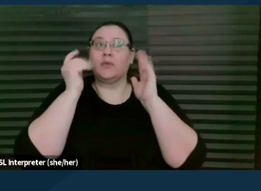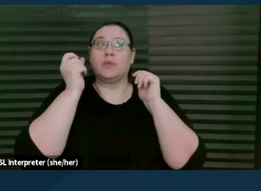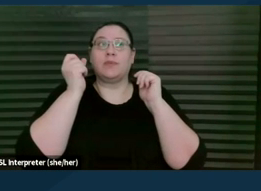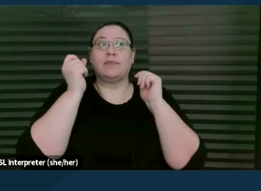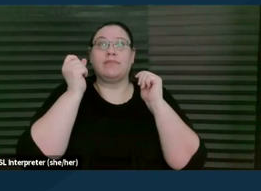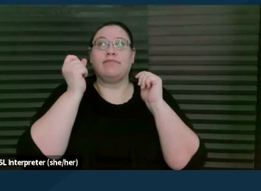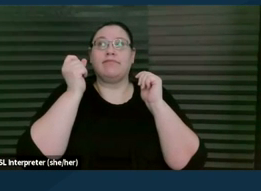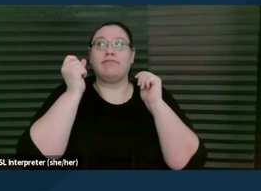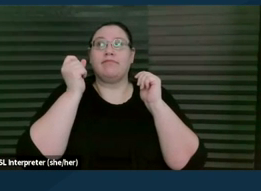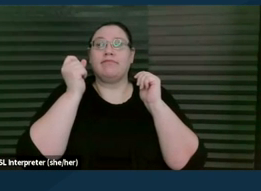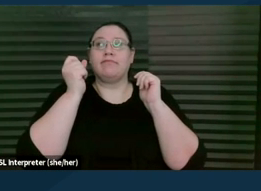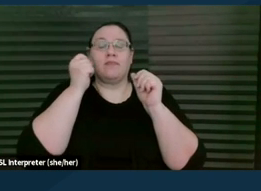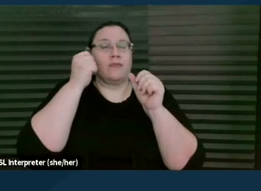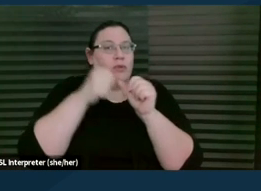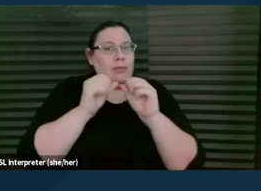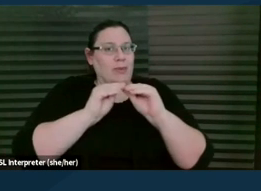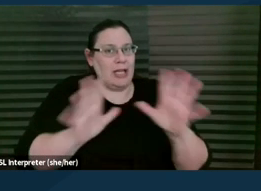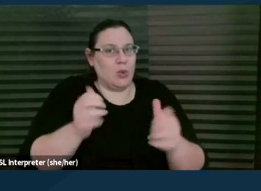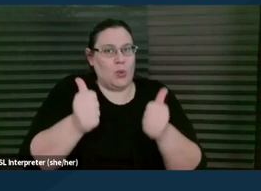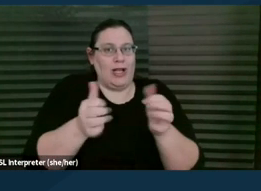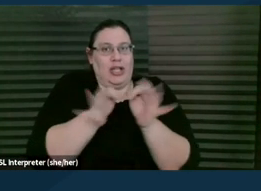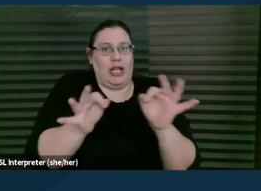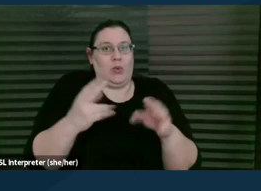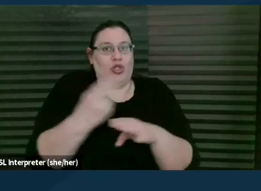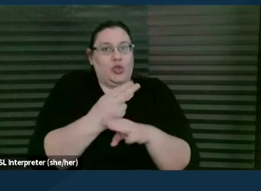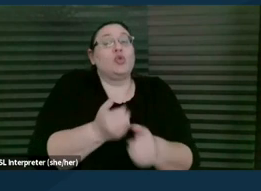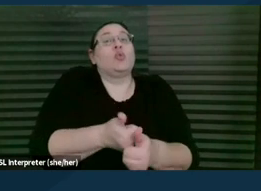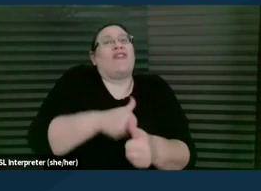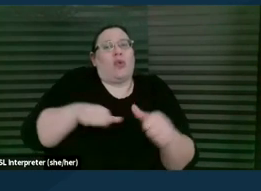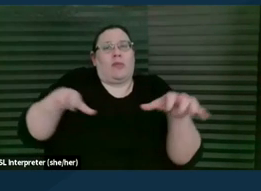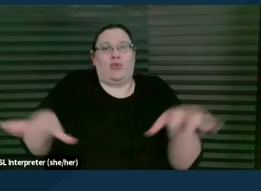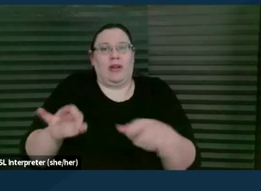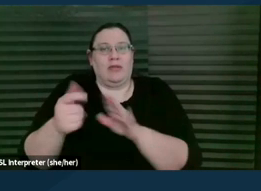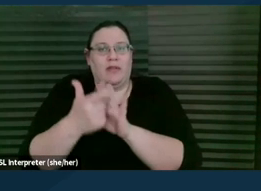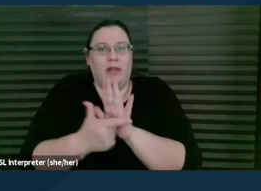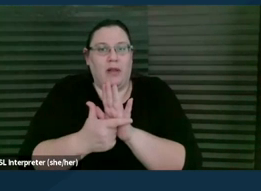what language to use to avoid the practice of law. There might be a mediation also, for example,